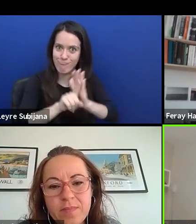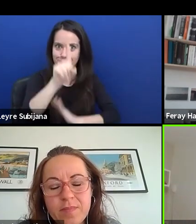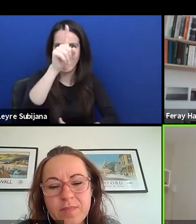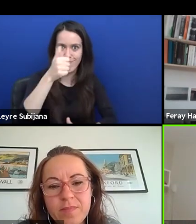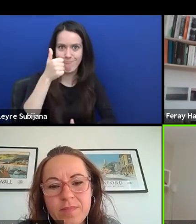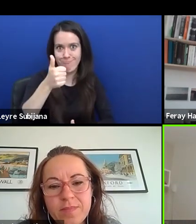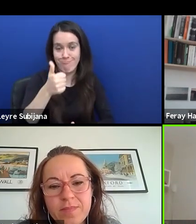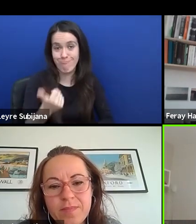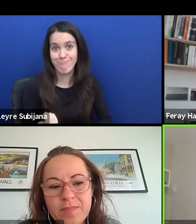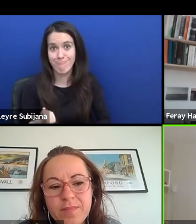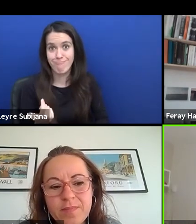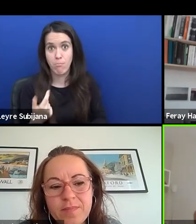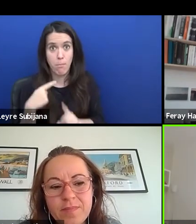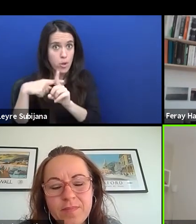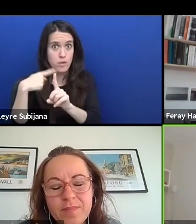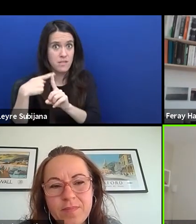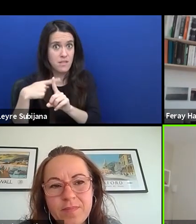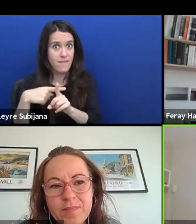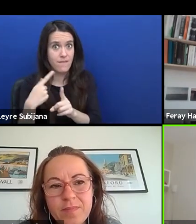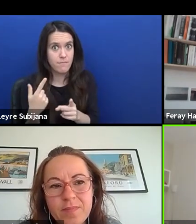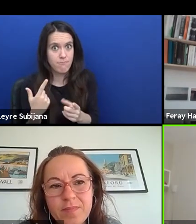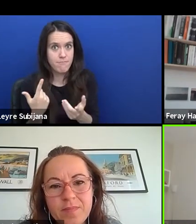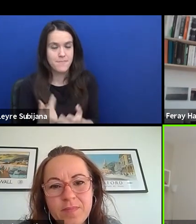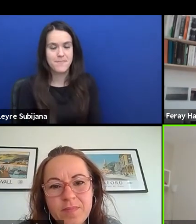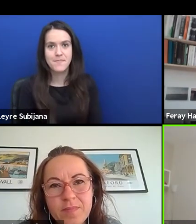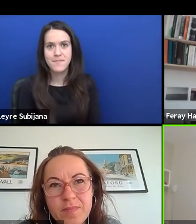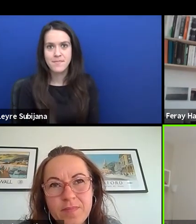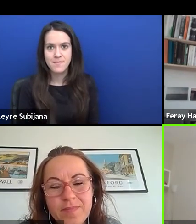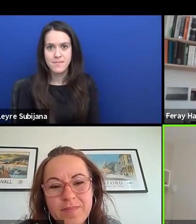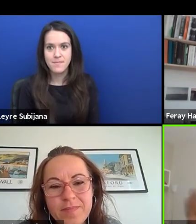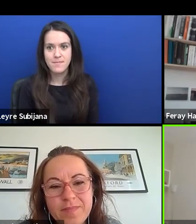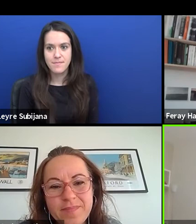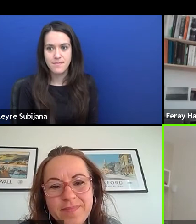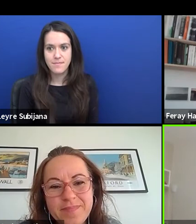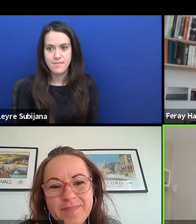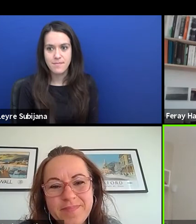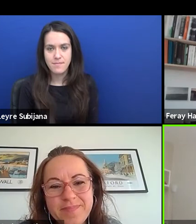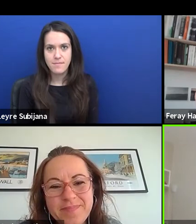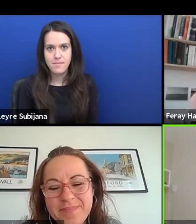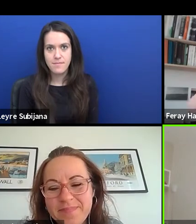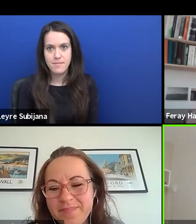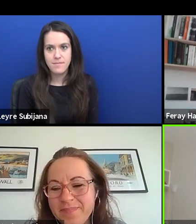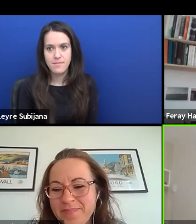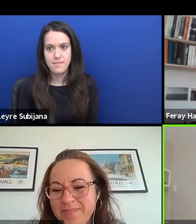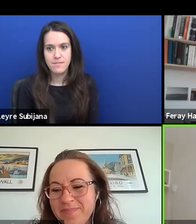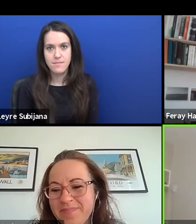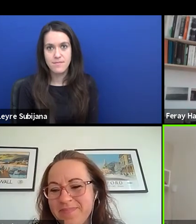could be very great and sustainable. So I'm into trust them more as well